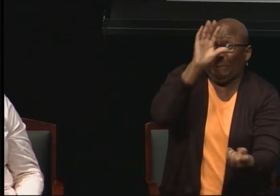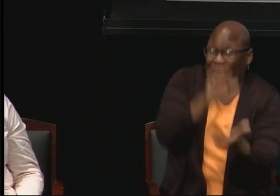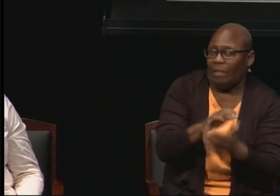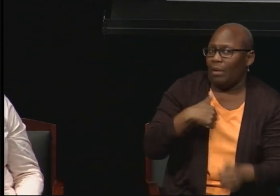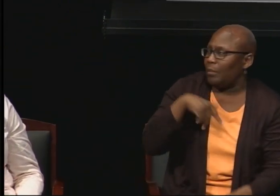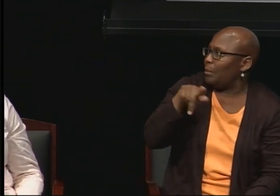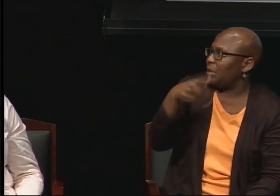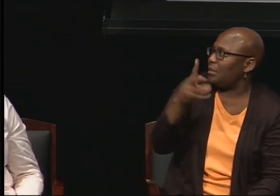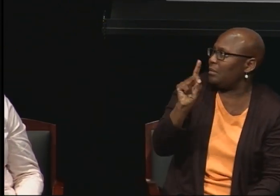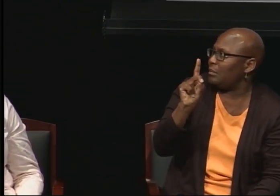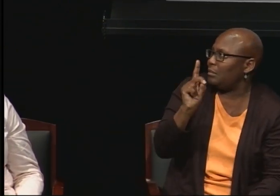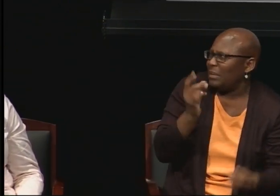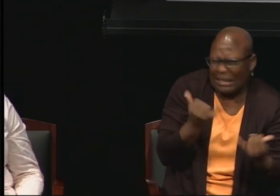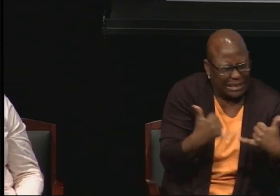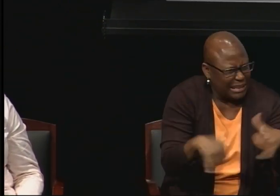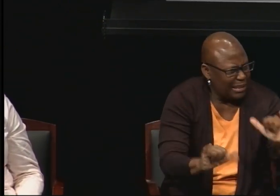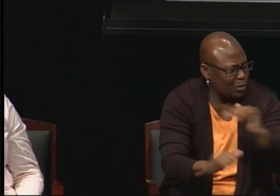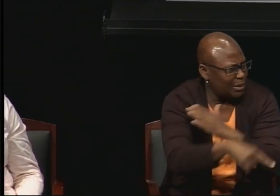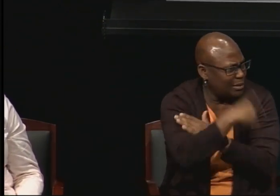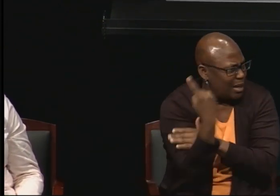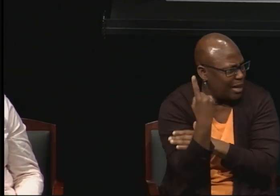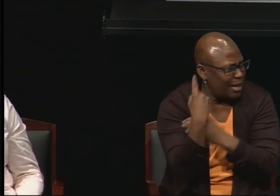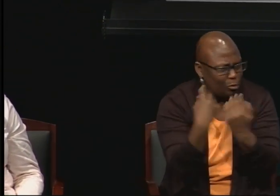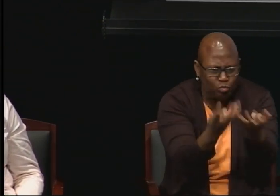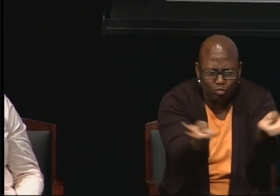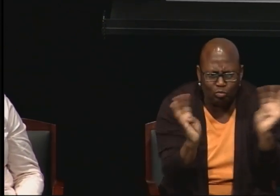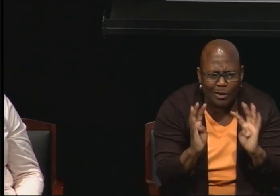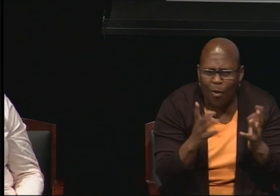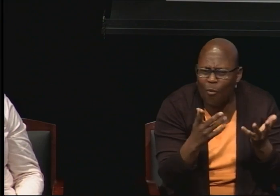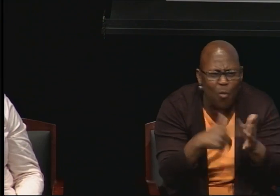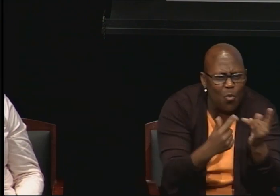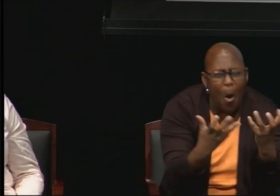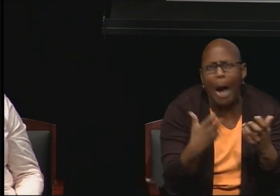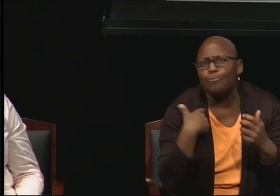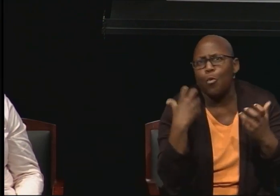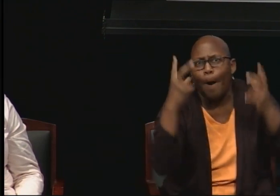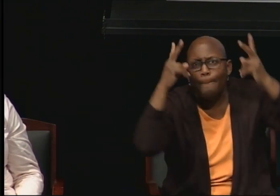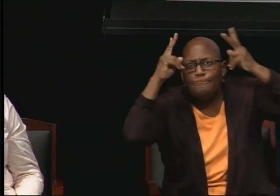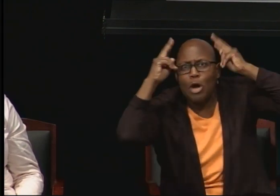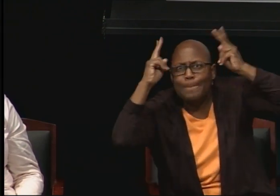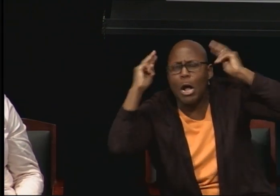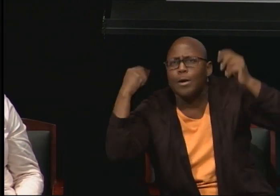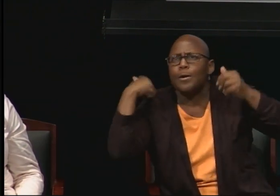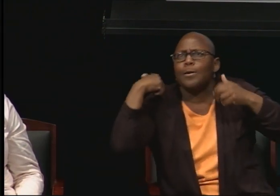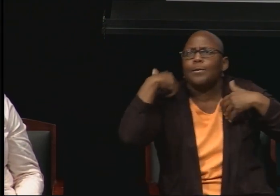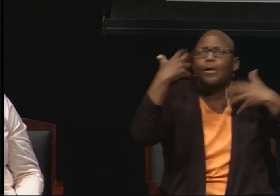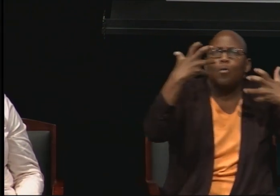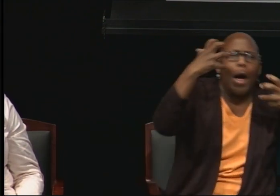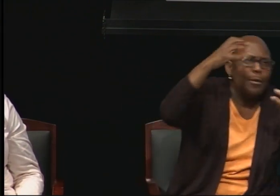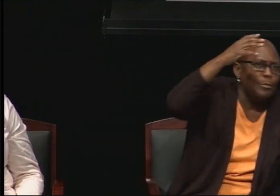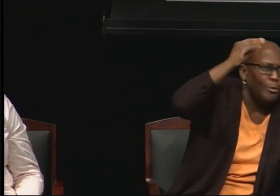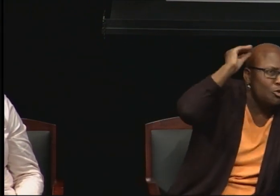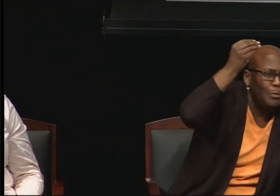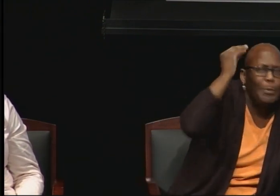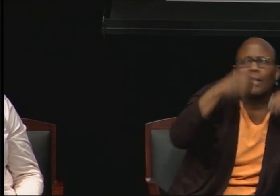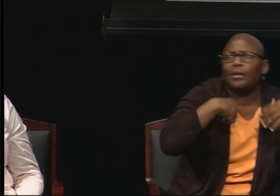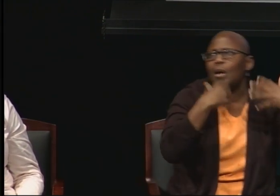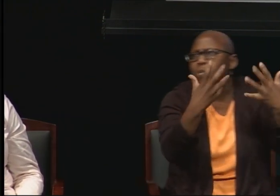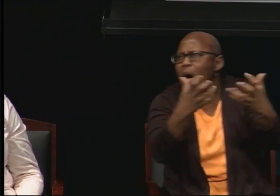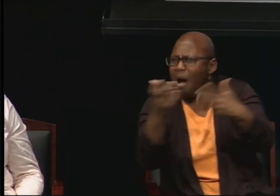So many of the children that I meet today want to become barbers or stylists. And they tell me: You're lying, Dr. Simms.